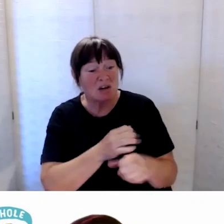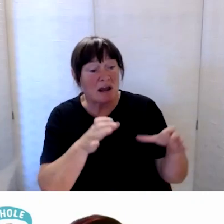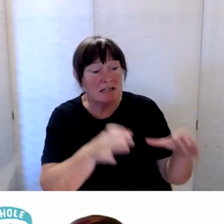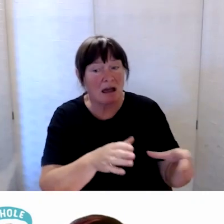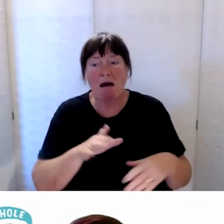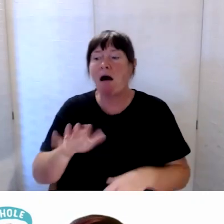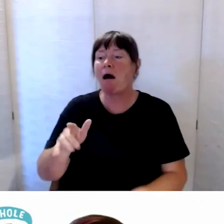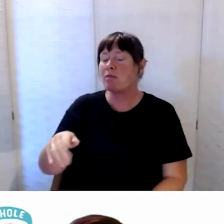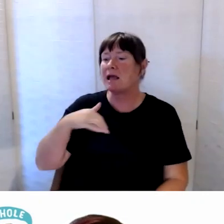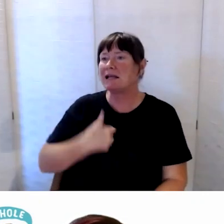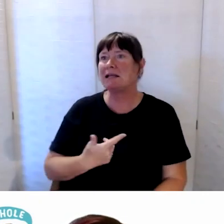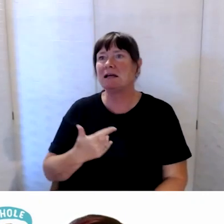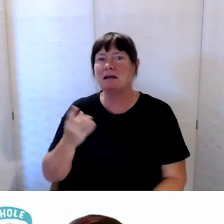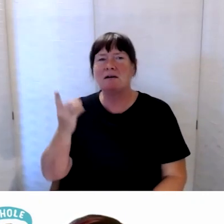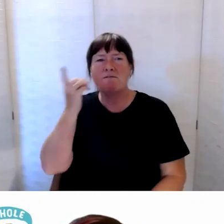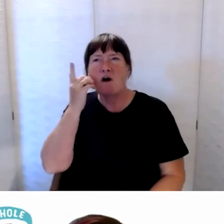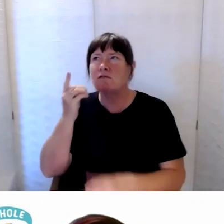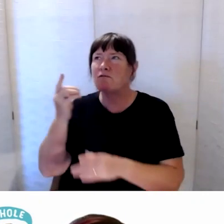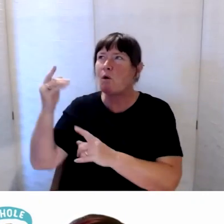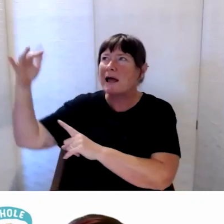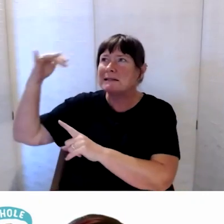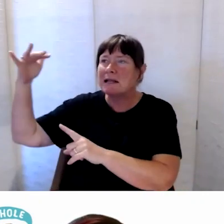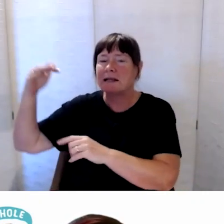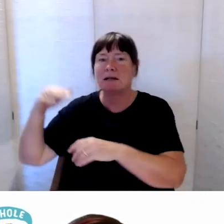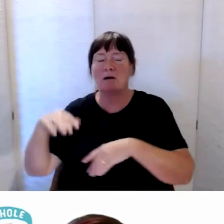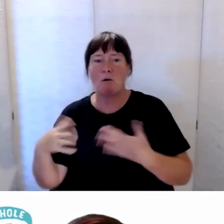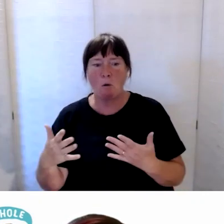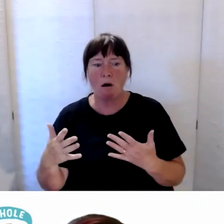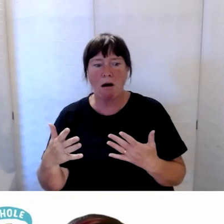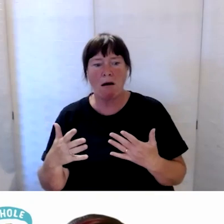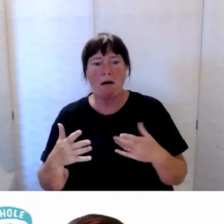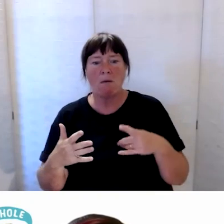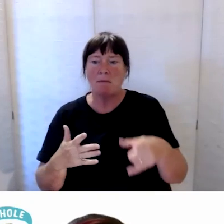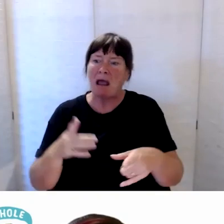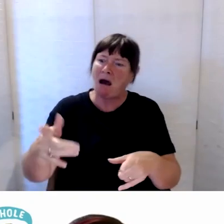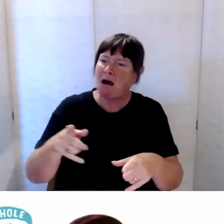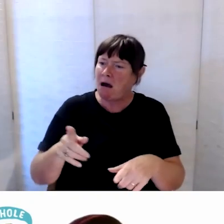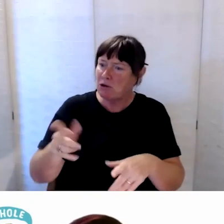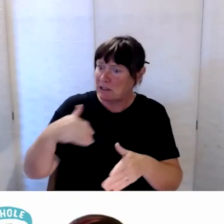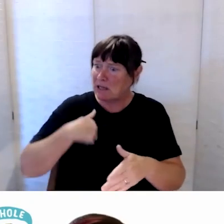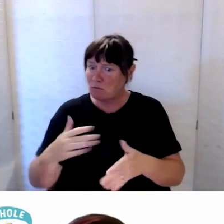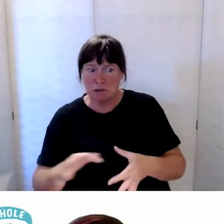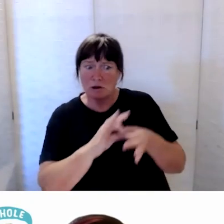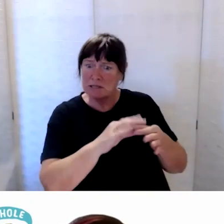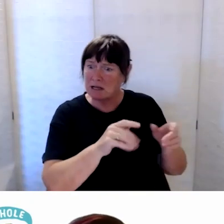and other times it’s been linking people up in Civil Defense Centres and things. So really we’ve played a multiple